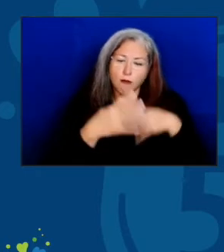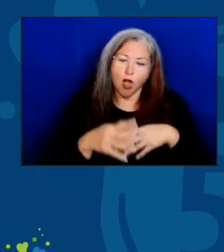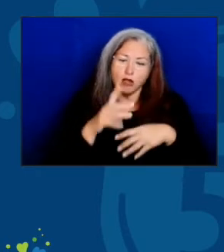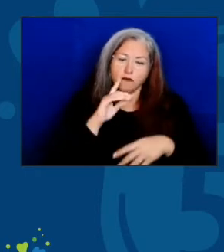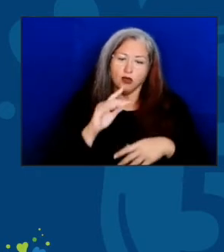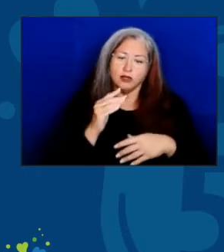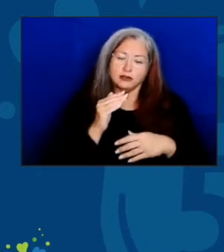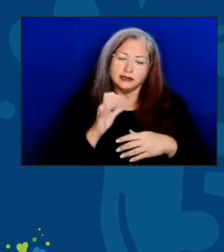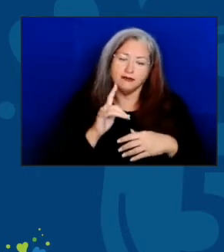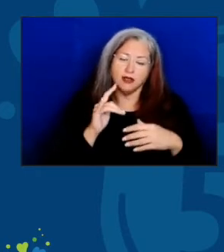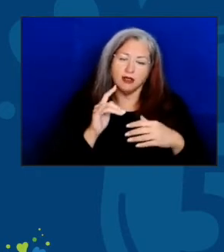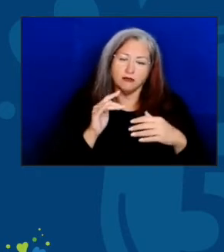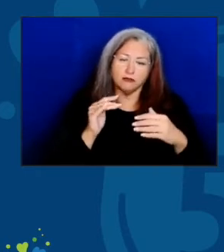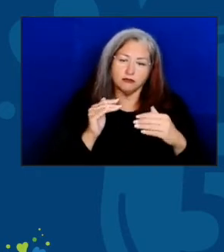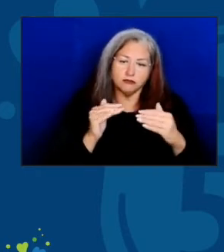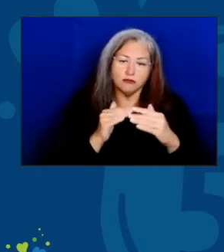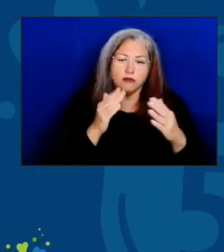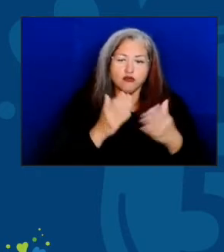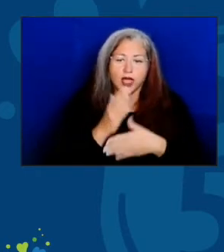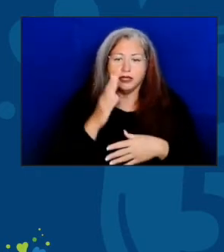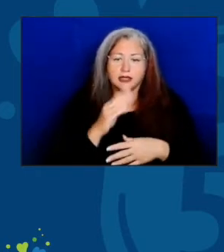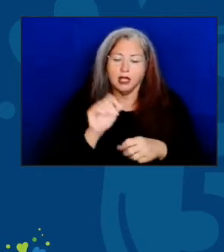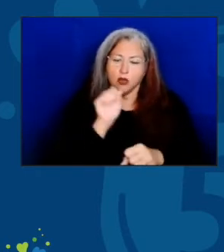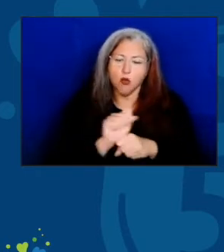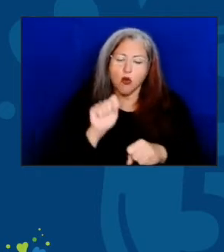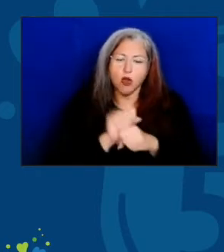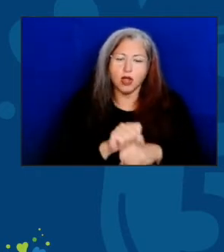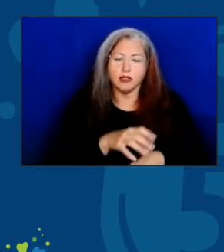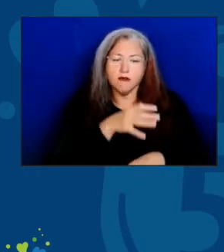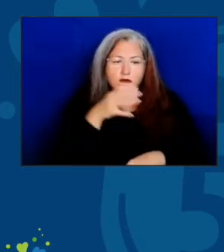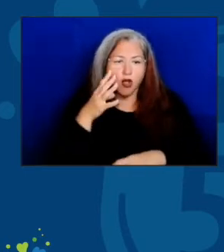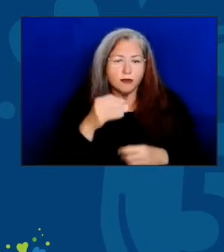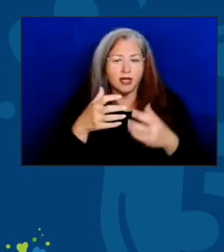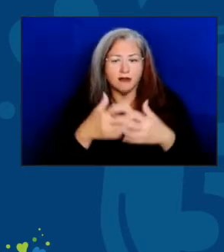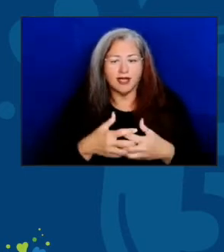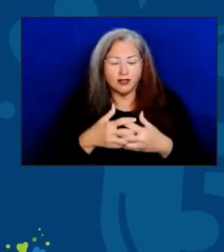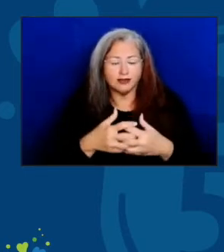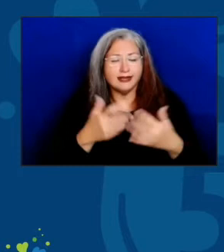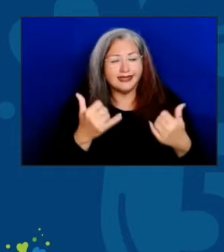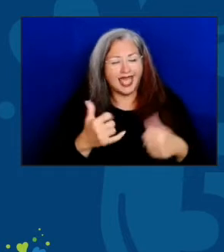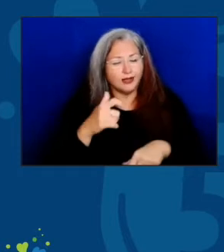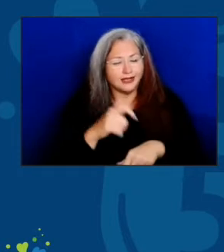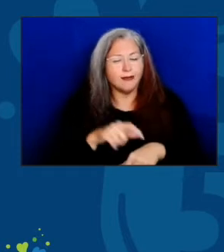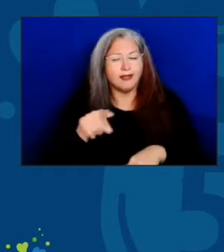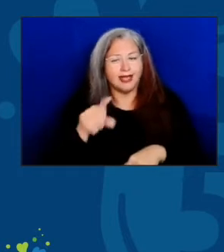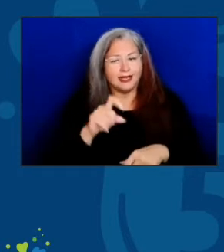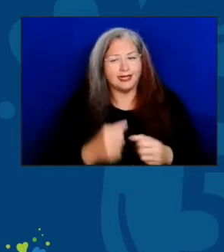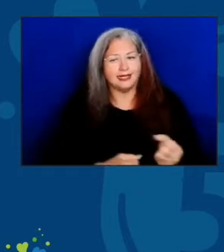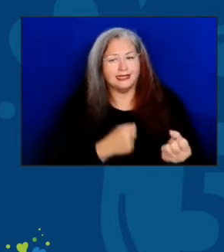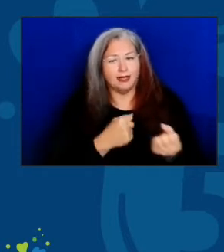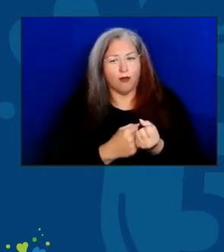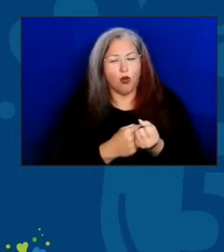and who farmed or worked in our factories and who now need a little support from a country that has their backs.